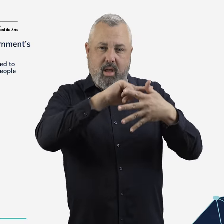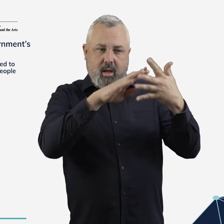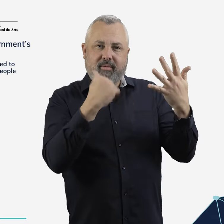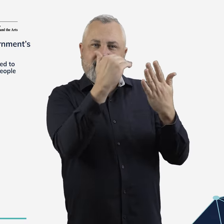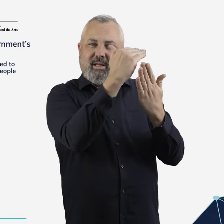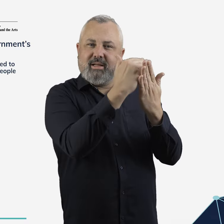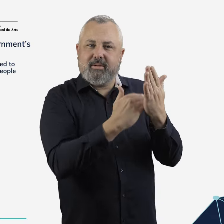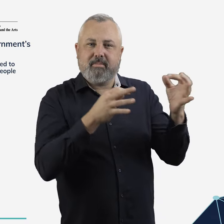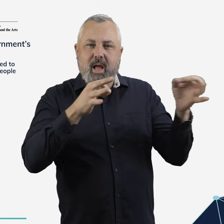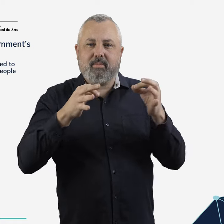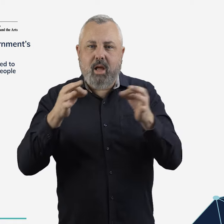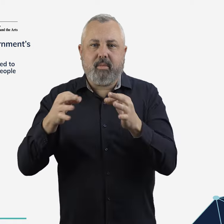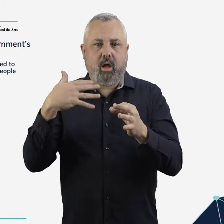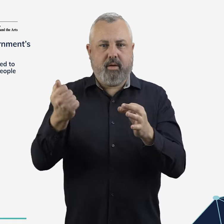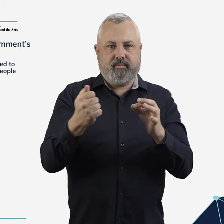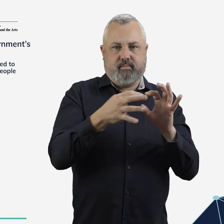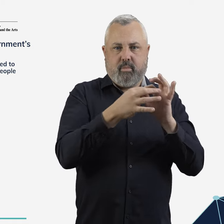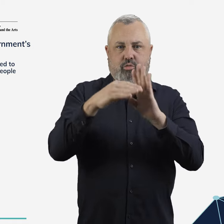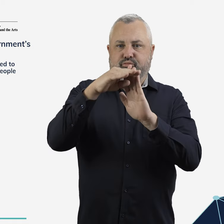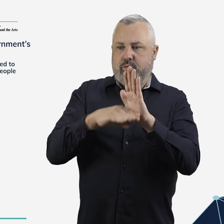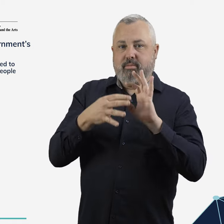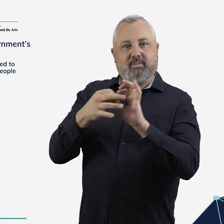These measures will complement other initiatives from the Australian Government in response to the